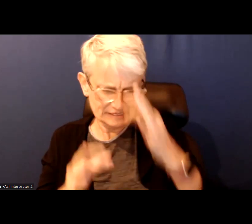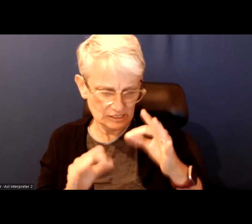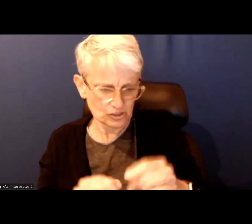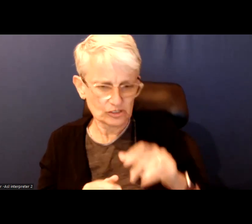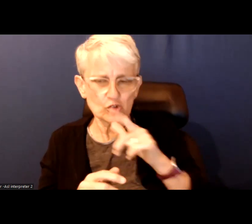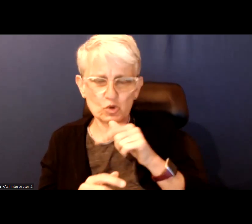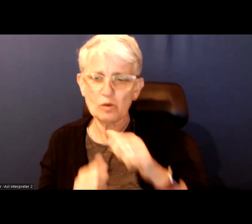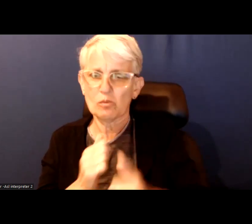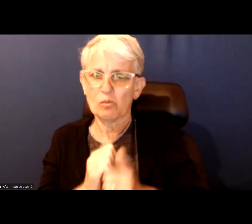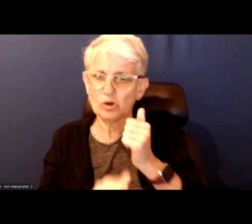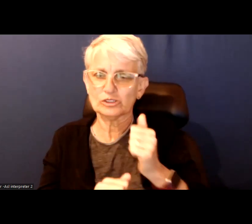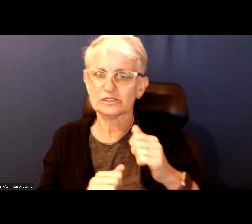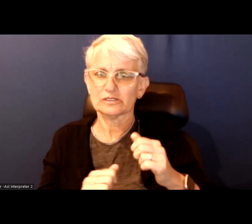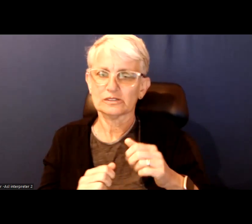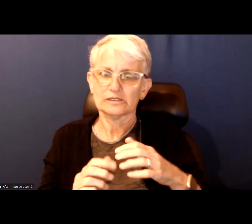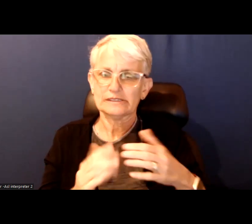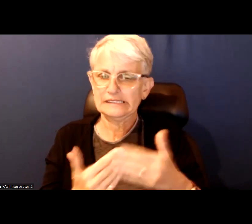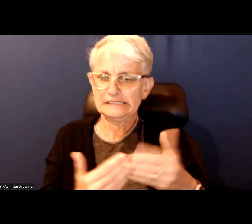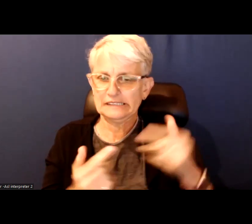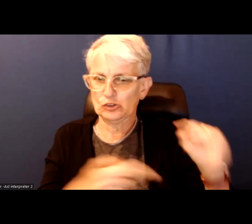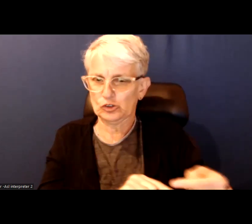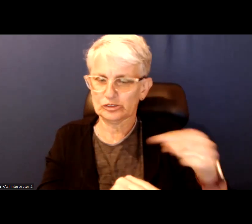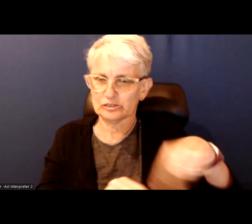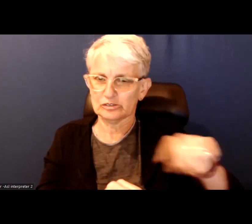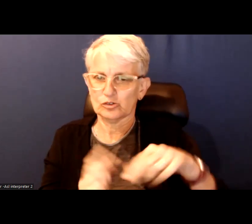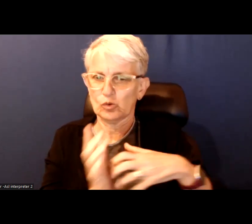We need a mirror that puts people before wealth and influence.